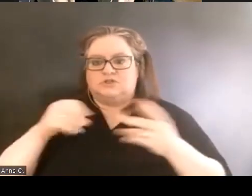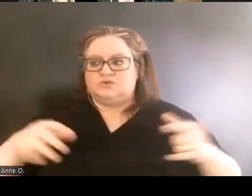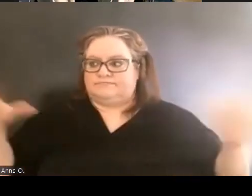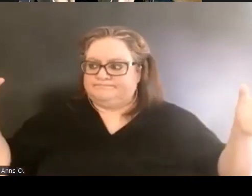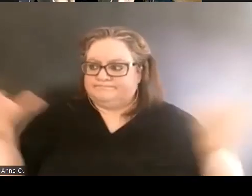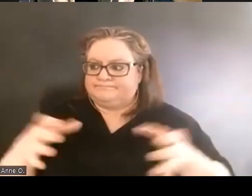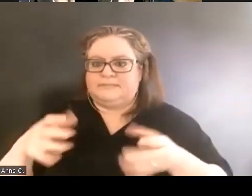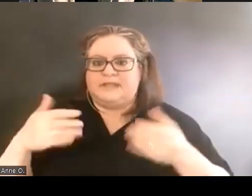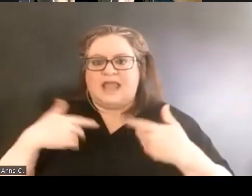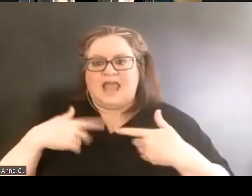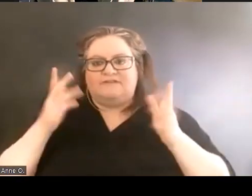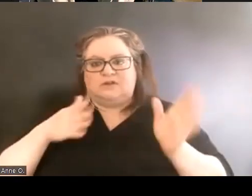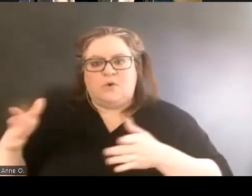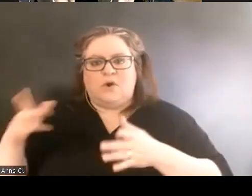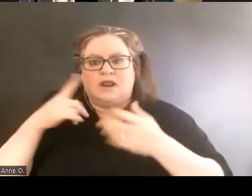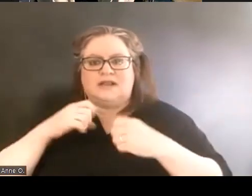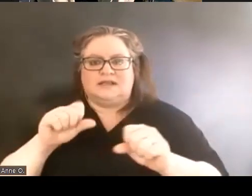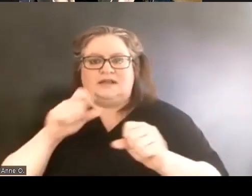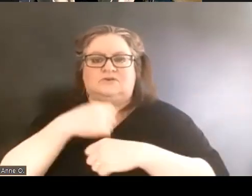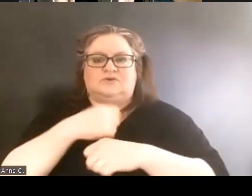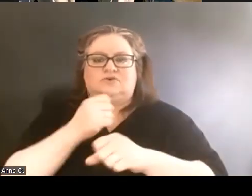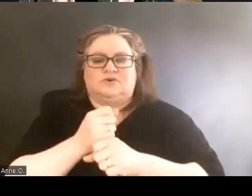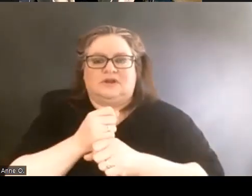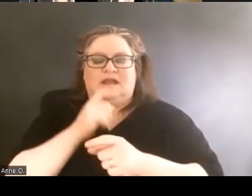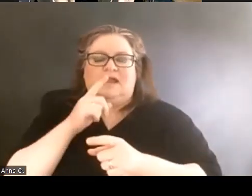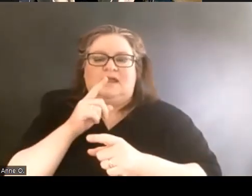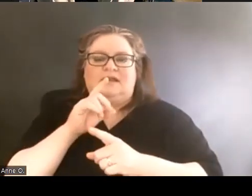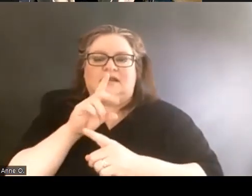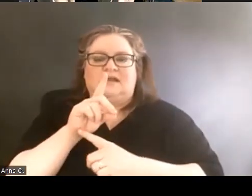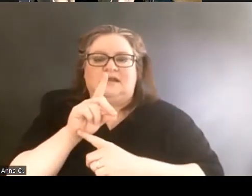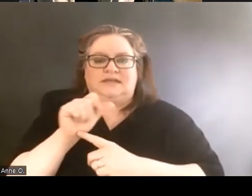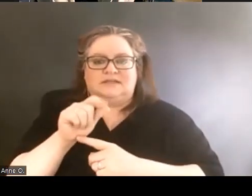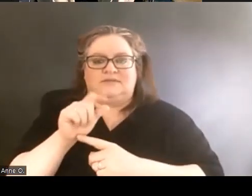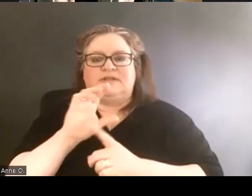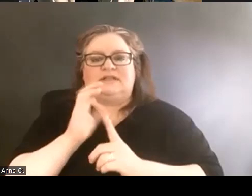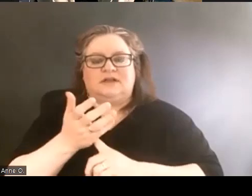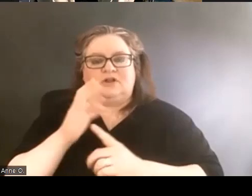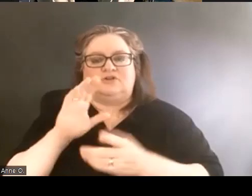to create a disability cultural community center. And in addition,